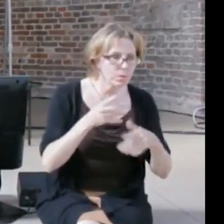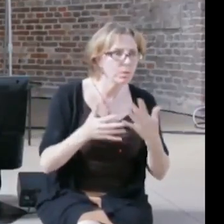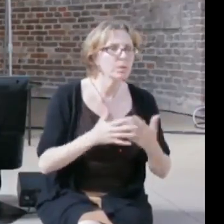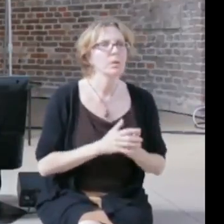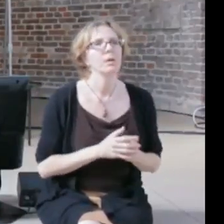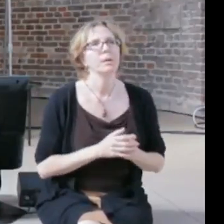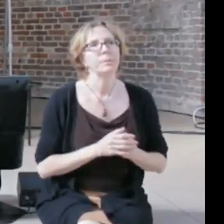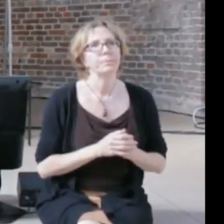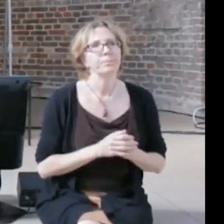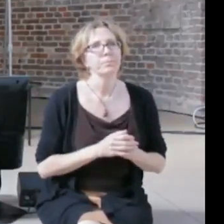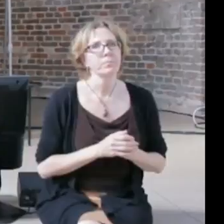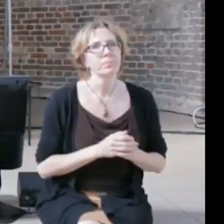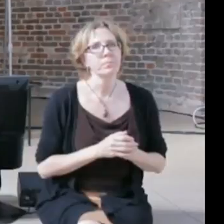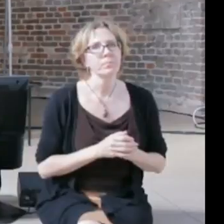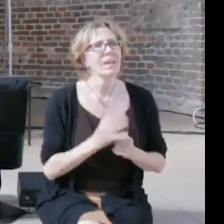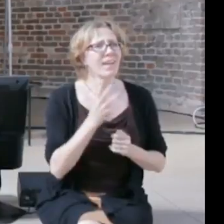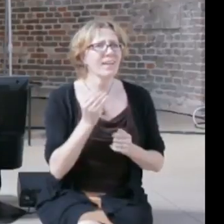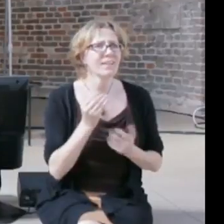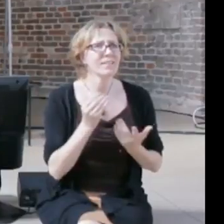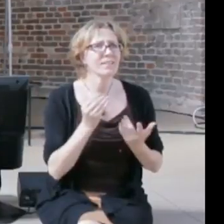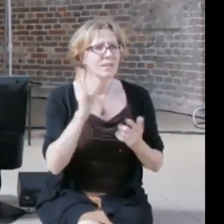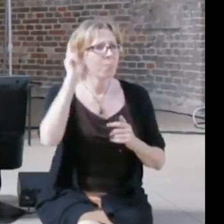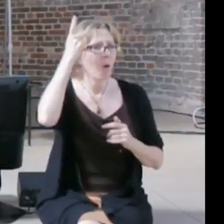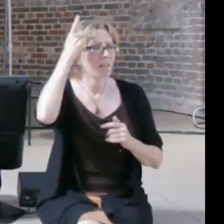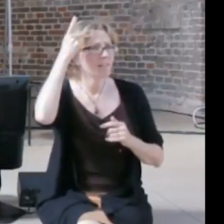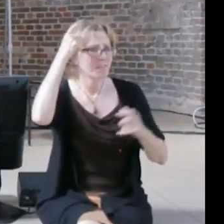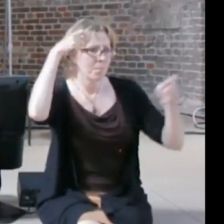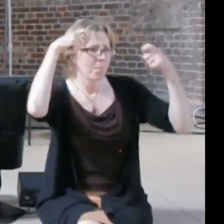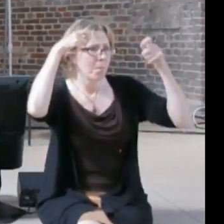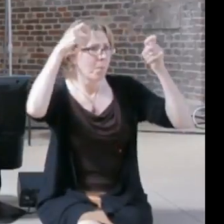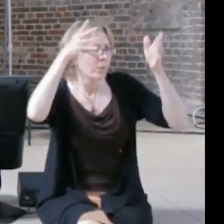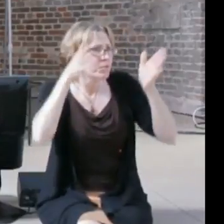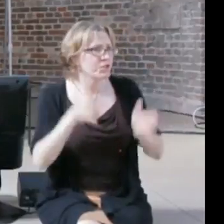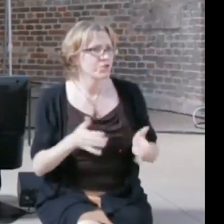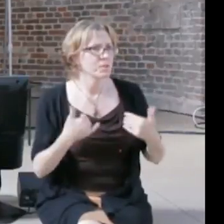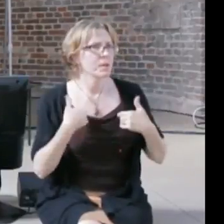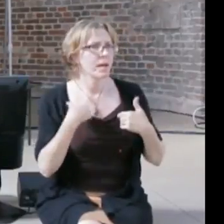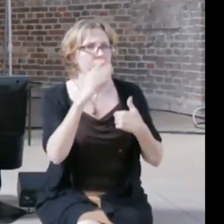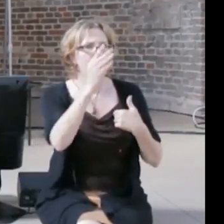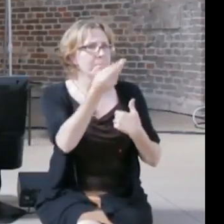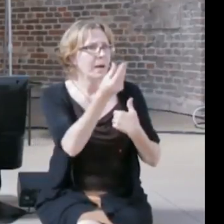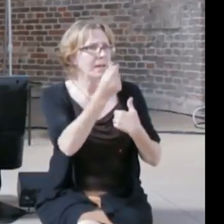that are dealing with limited resources, limited money, is to say well let the big companies